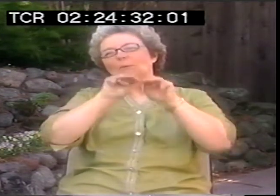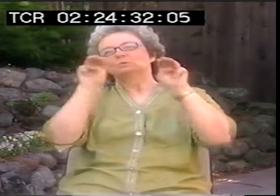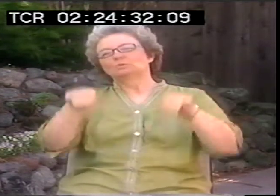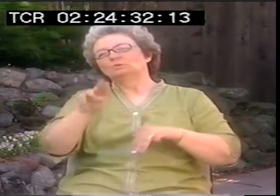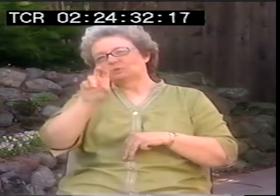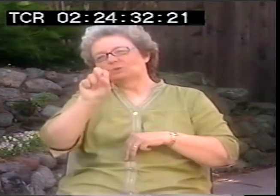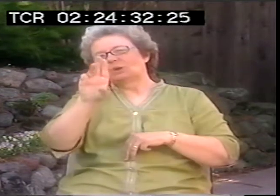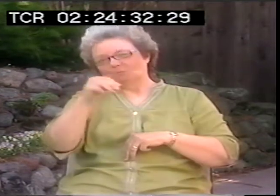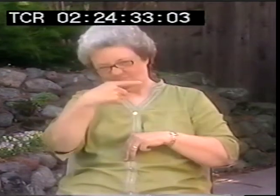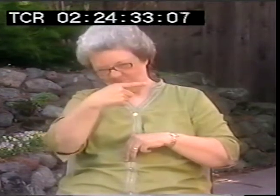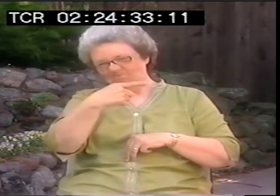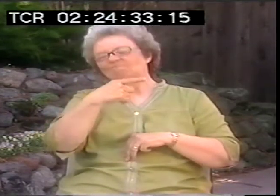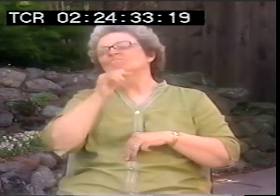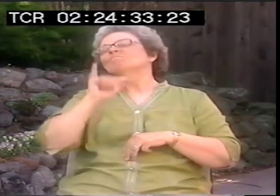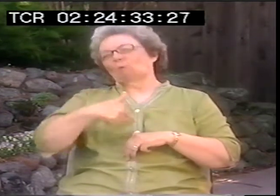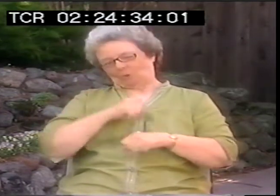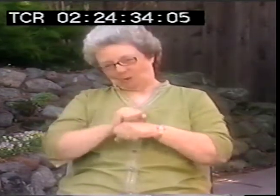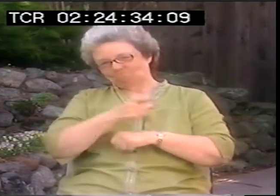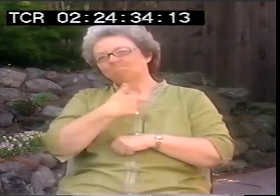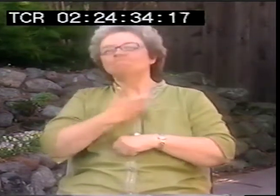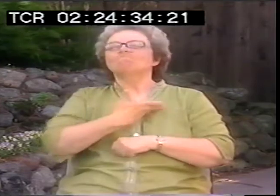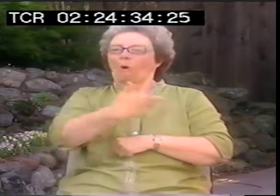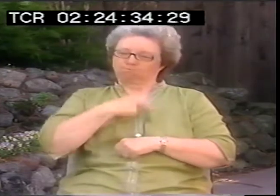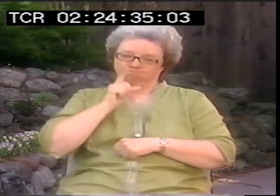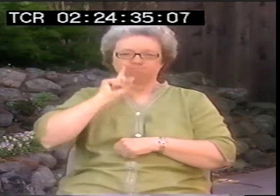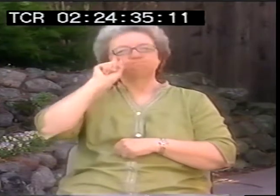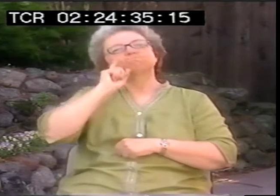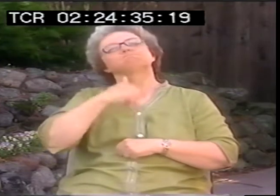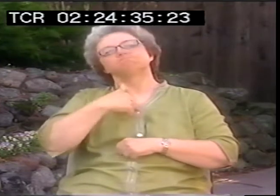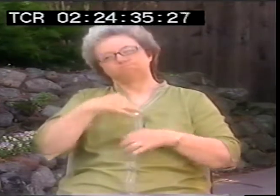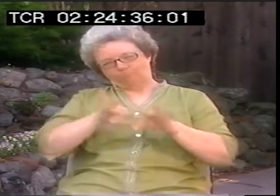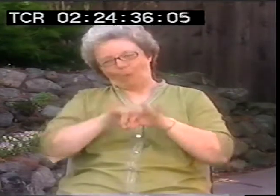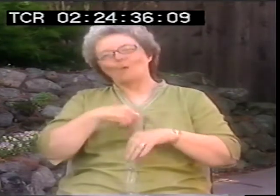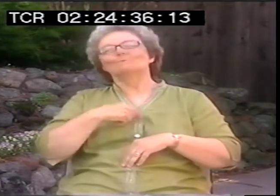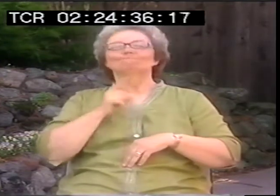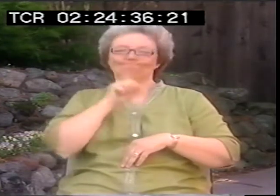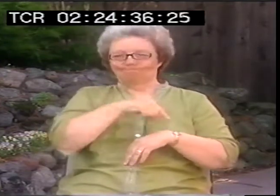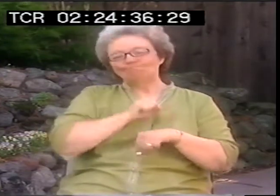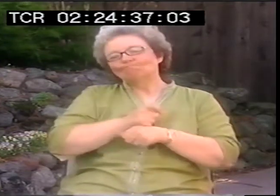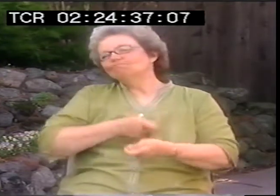at the deafness museum. That's where I work. They hired me.